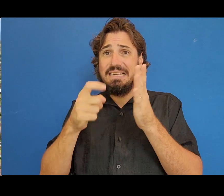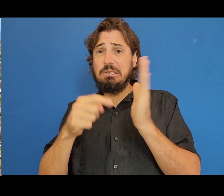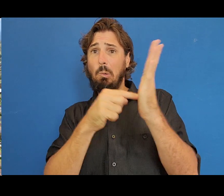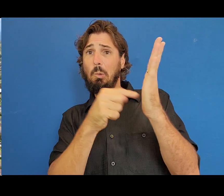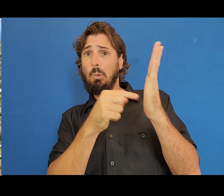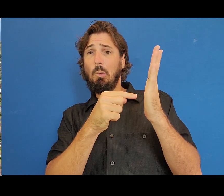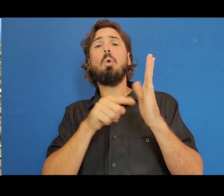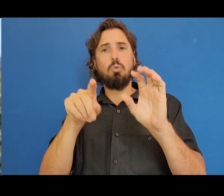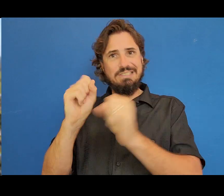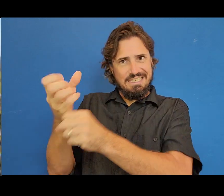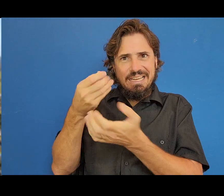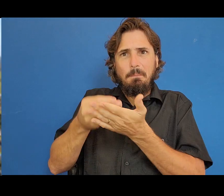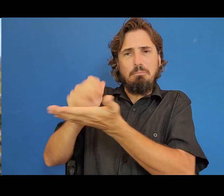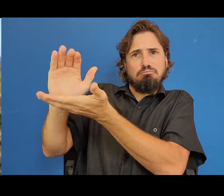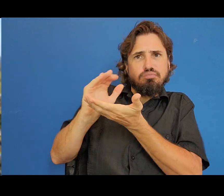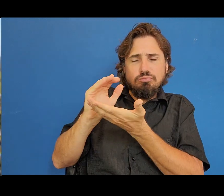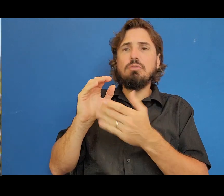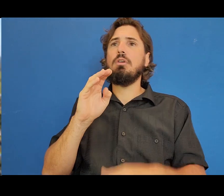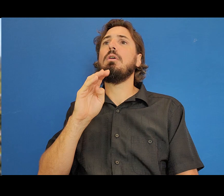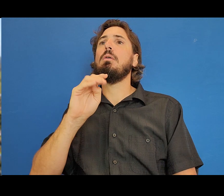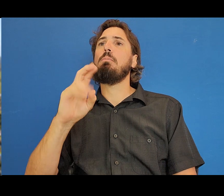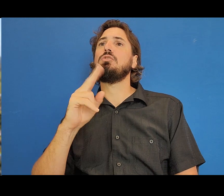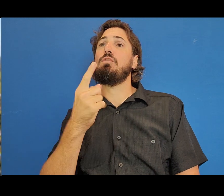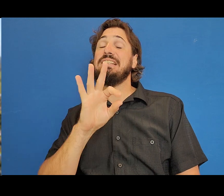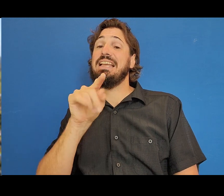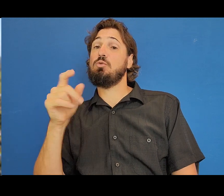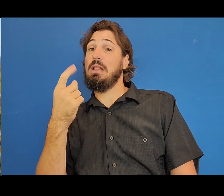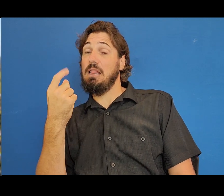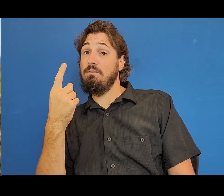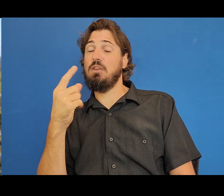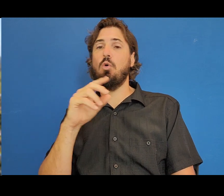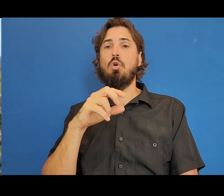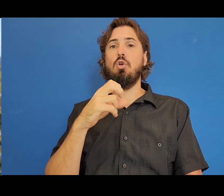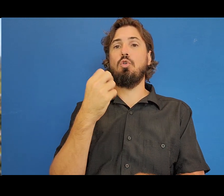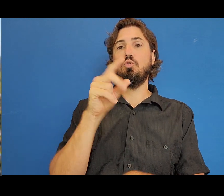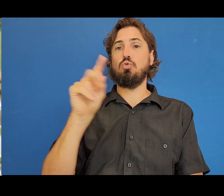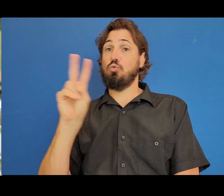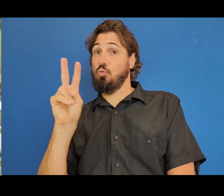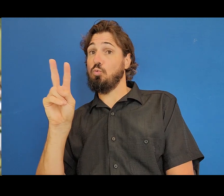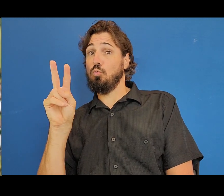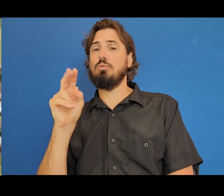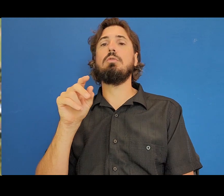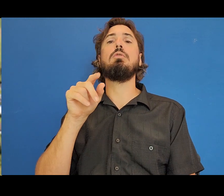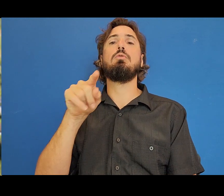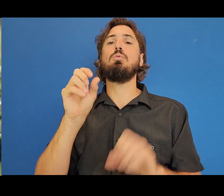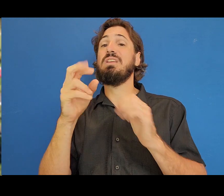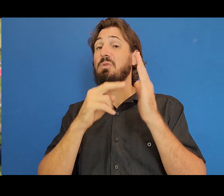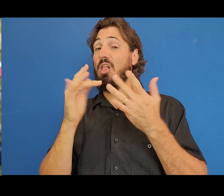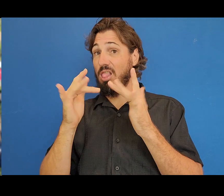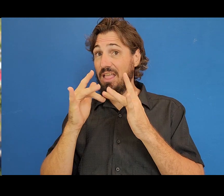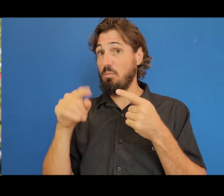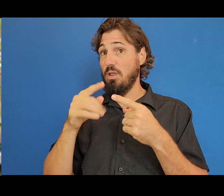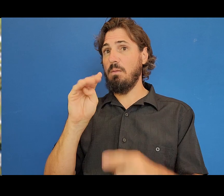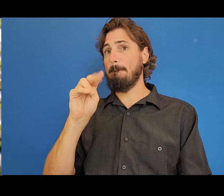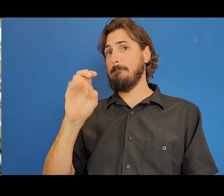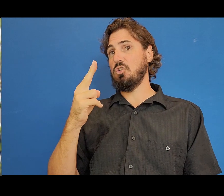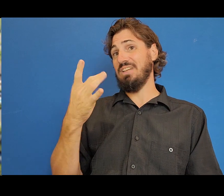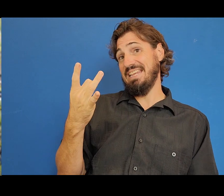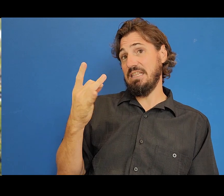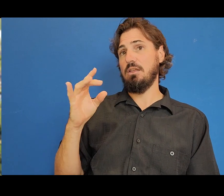Presentations on March 1st will be offered from 9 to 11 a.m. or noon to 2 p.m. You can also register for an online presentation scheduled for March 8th or March 15th.